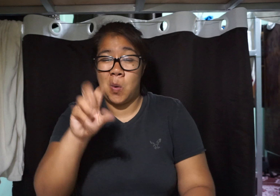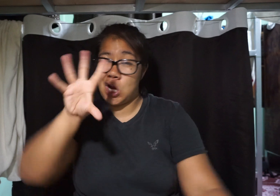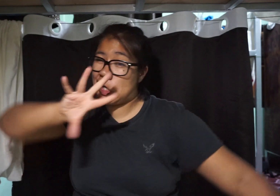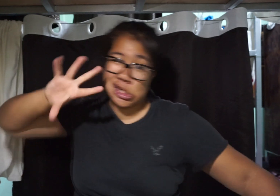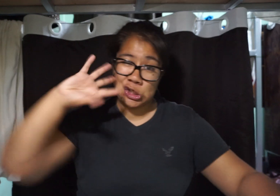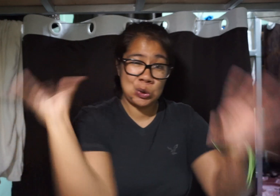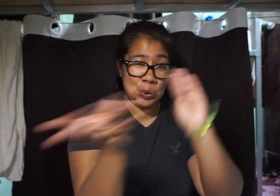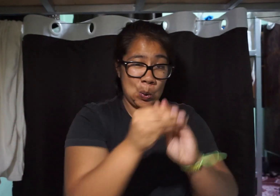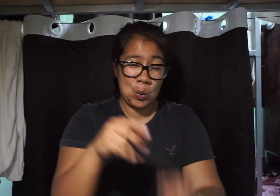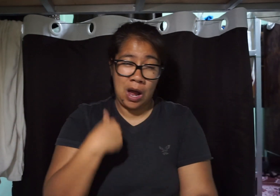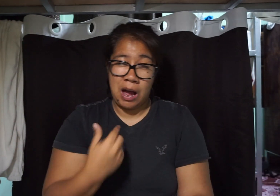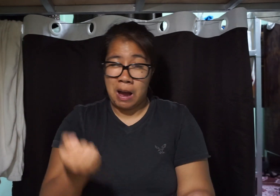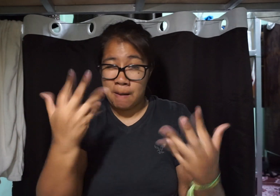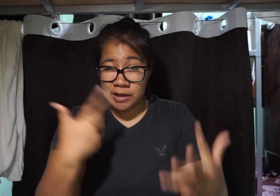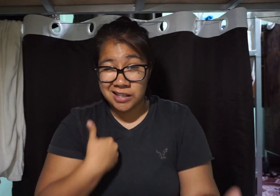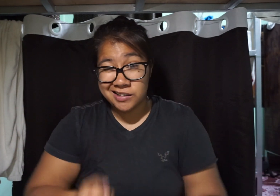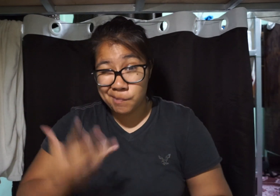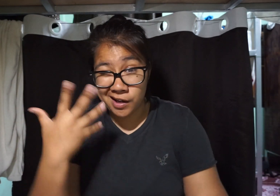So what's the total of how much I spent for a Laos visa?